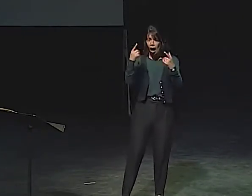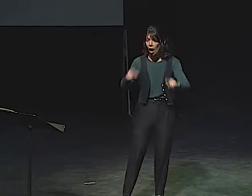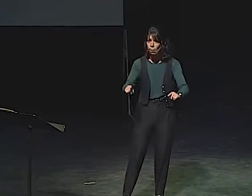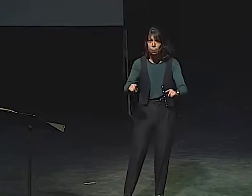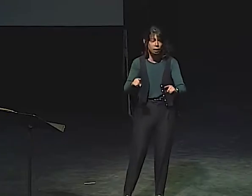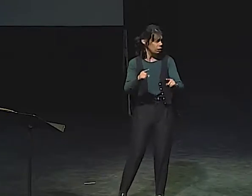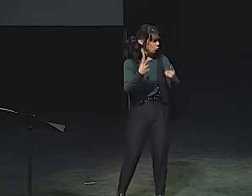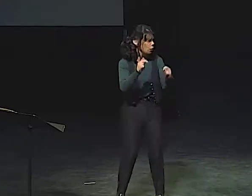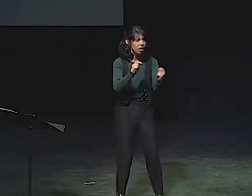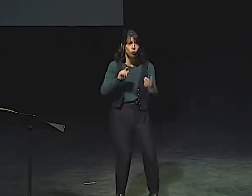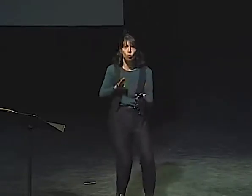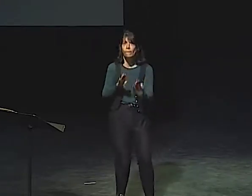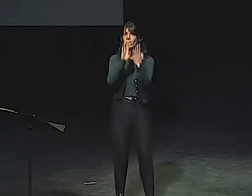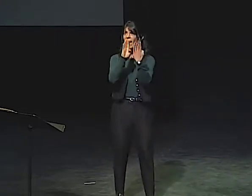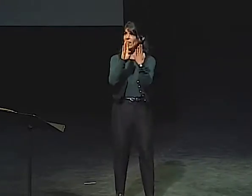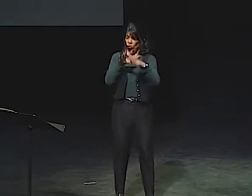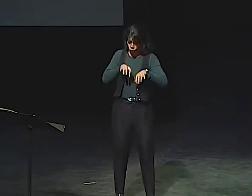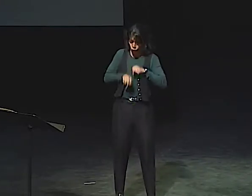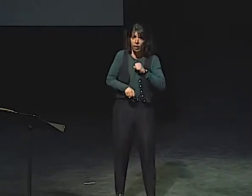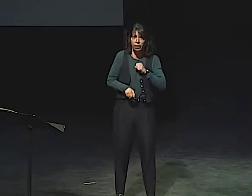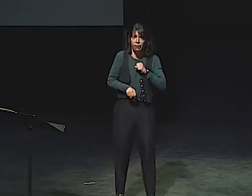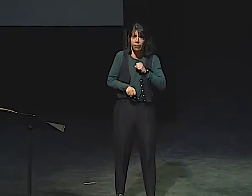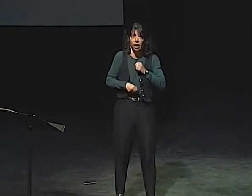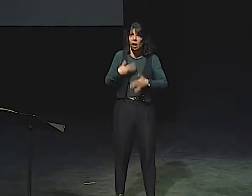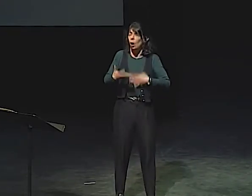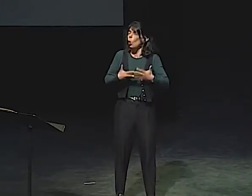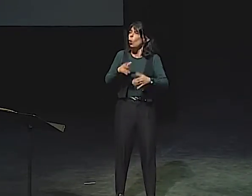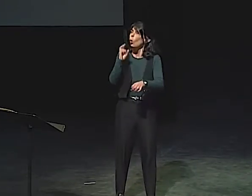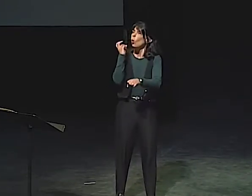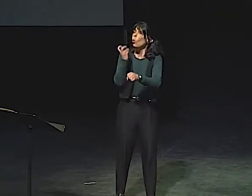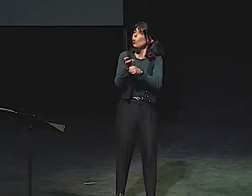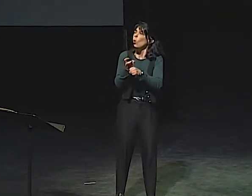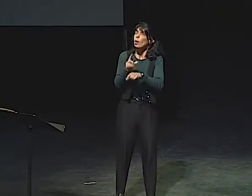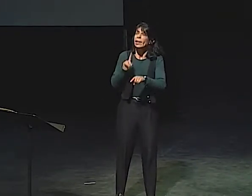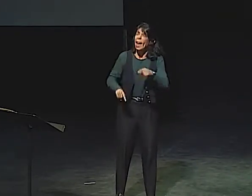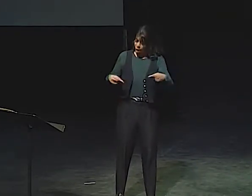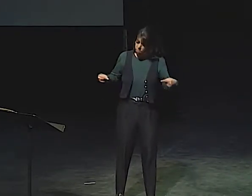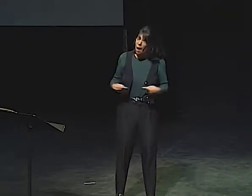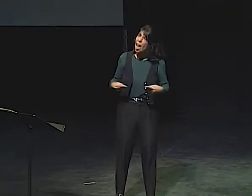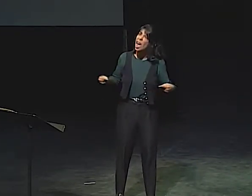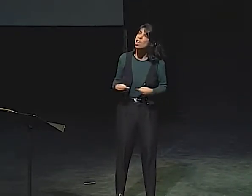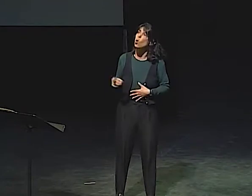WHEN HER MOTHER DIED, IT REALLY HAPPENED. SHE TRIED TO FACE THE GRIEF,